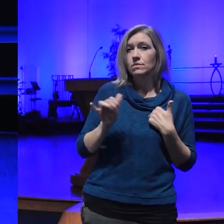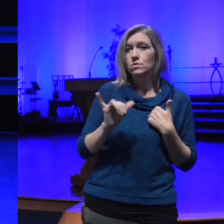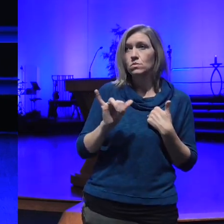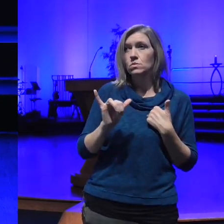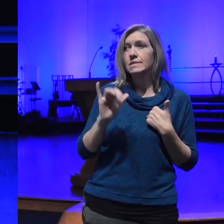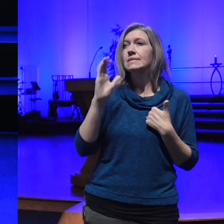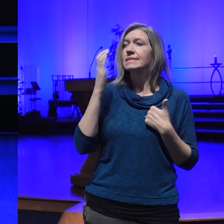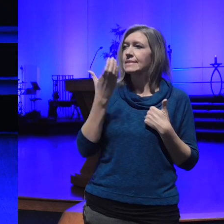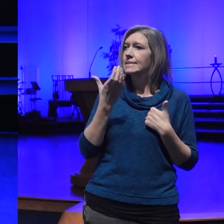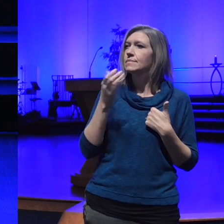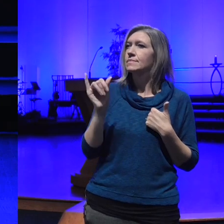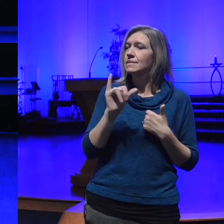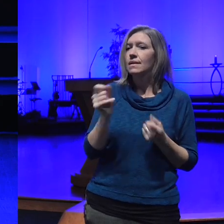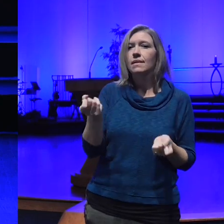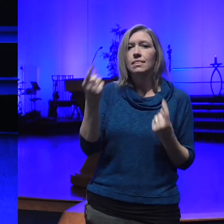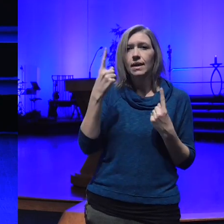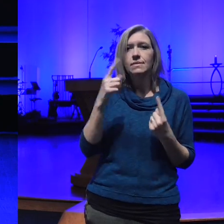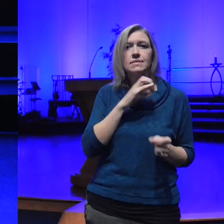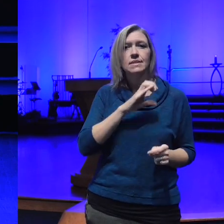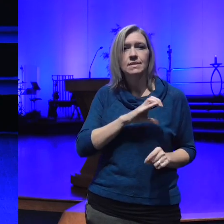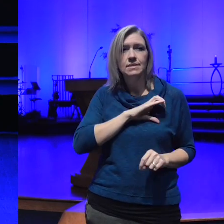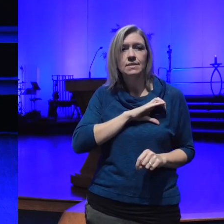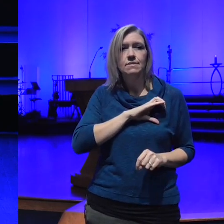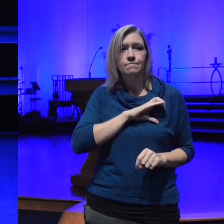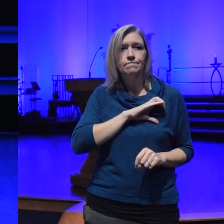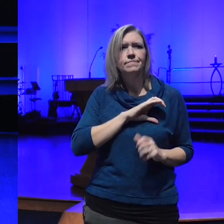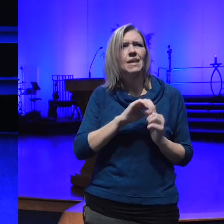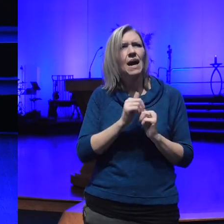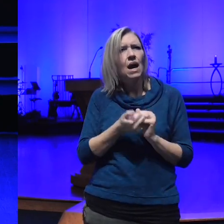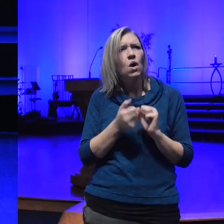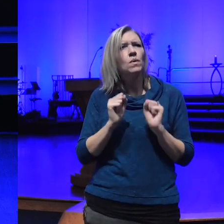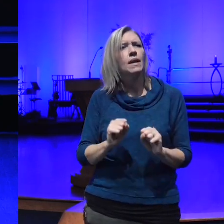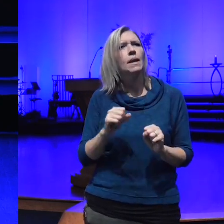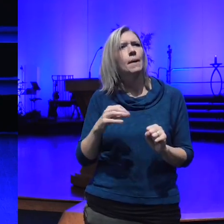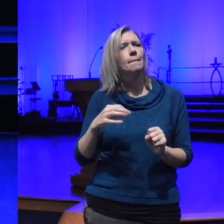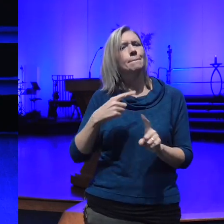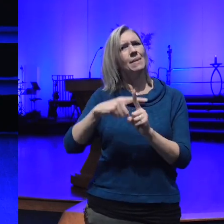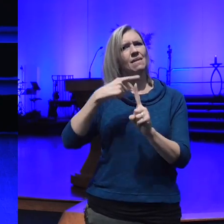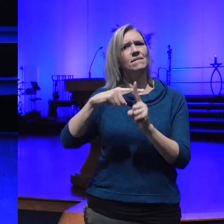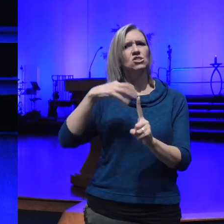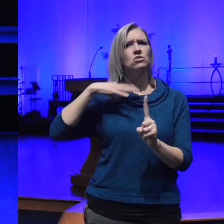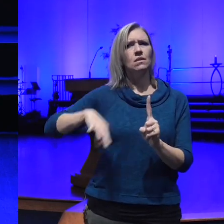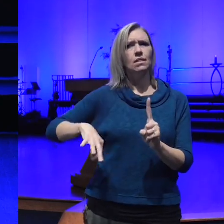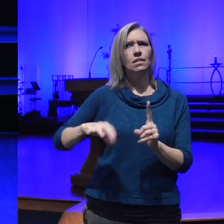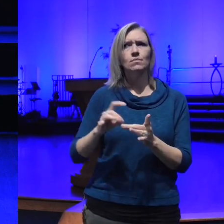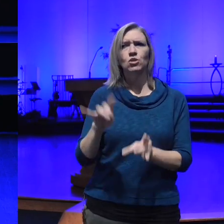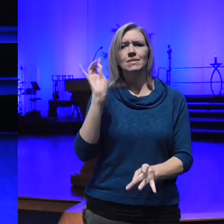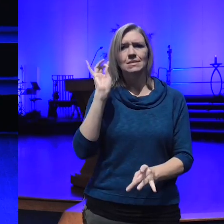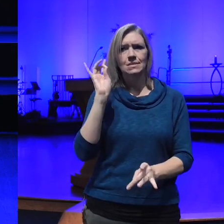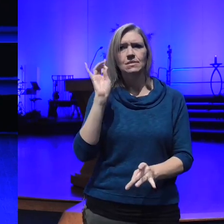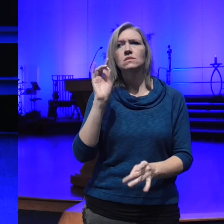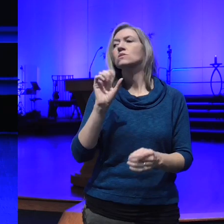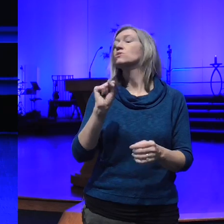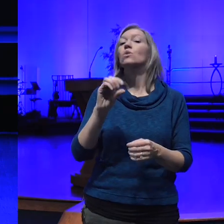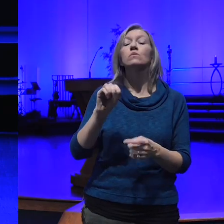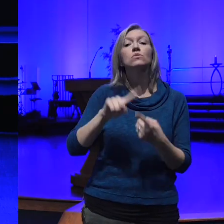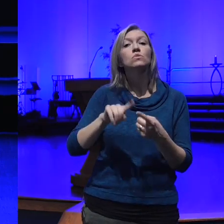an enlightened citizen how can I be a beneficial president so becoming a bodhisatta she says and